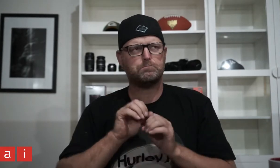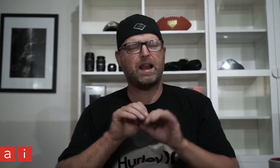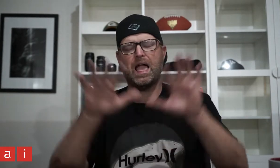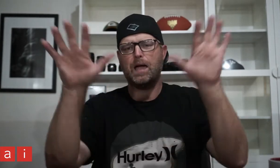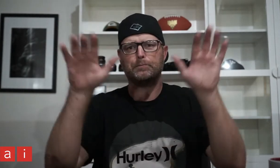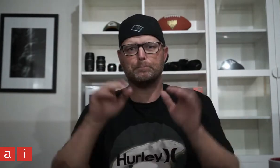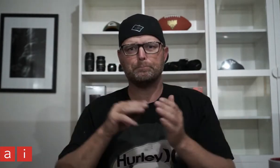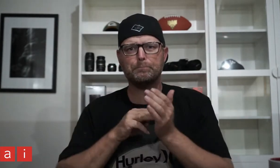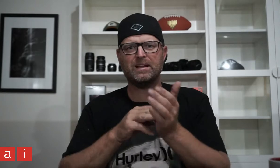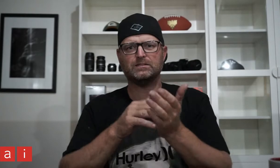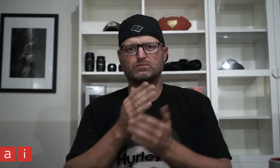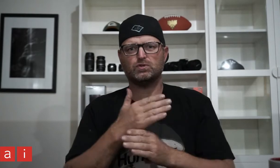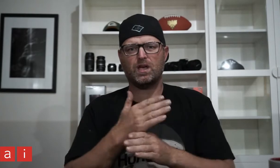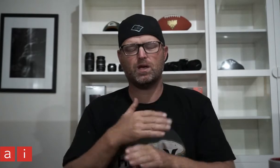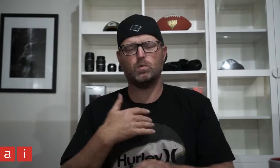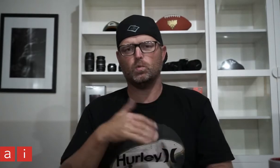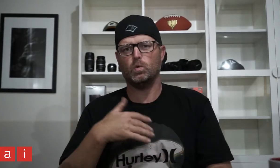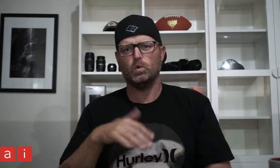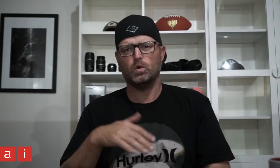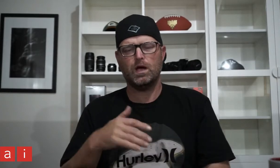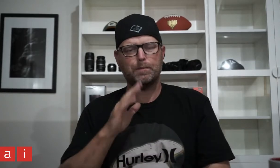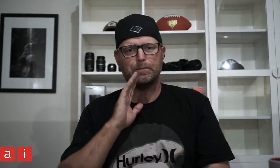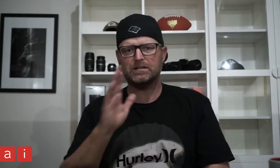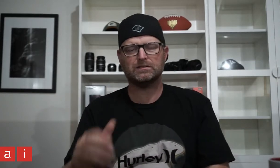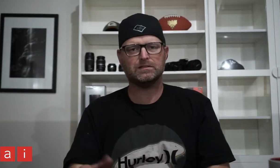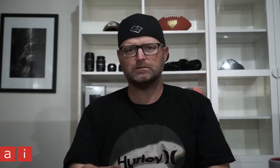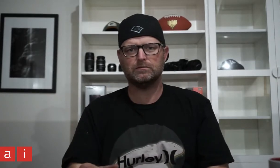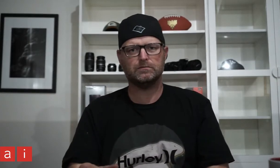A million shares... Wow, amazing!